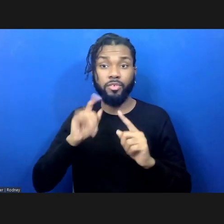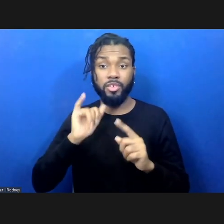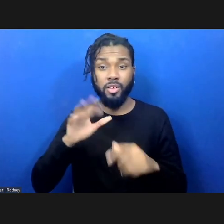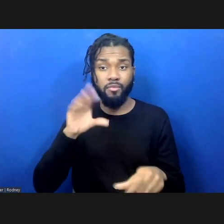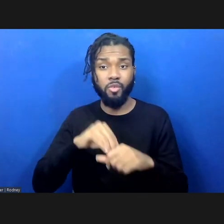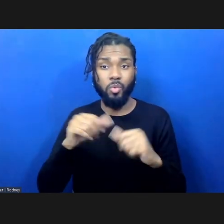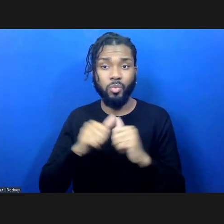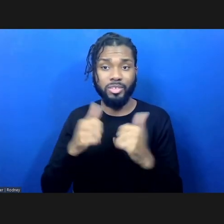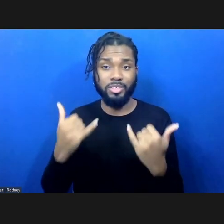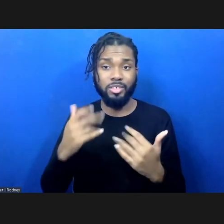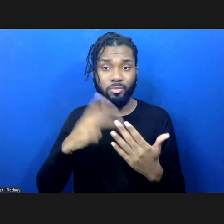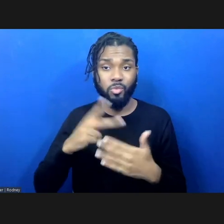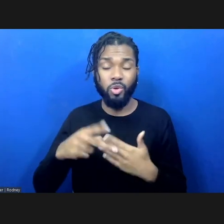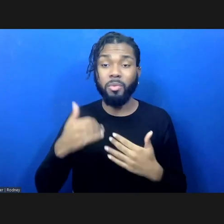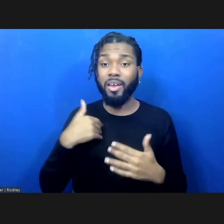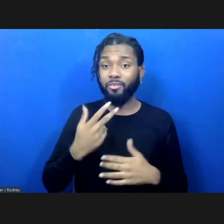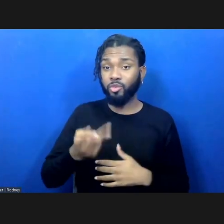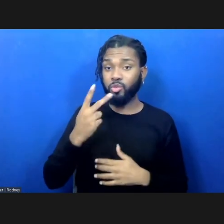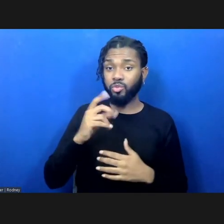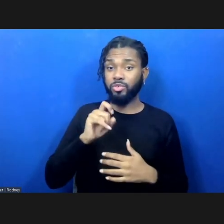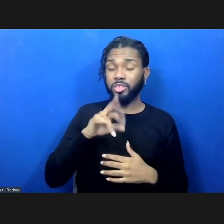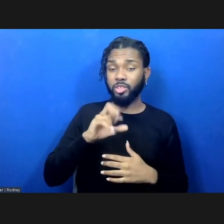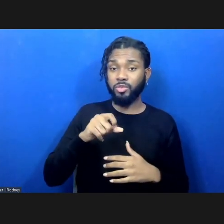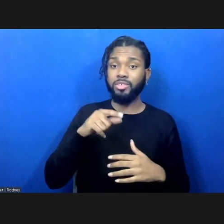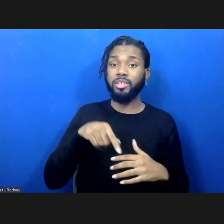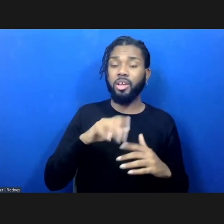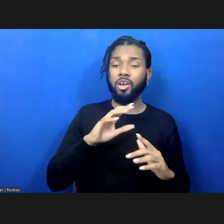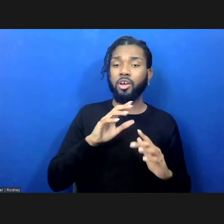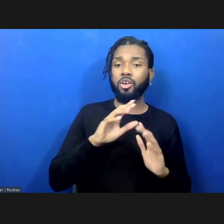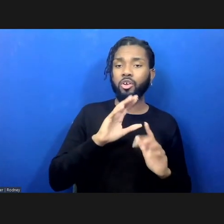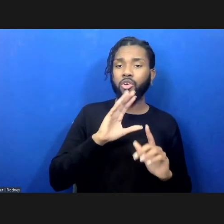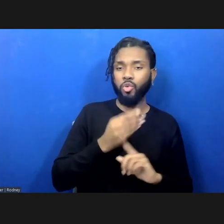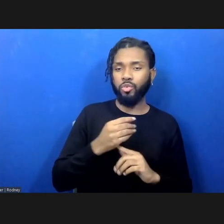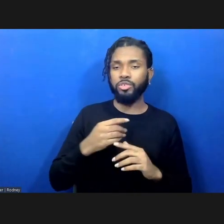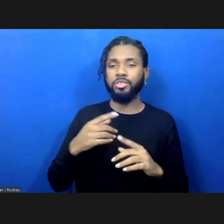We have two series; this Culture x Policy and Pindell's Legacy.